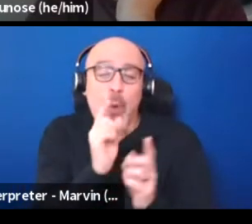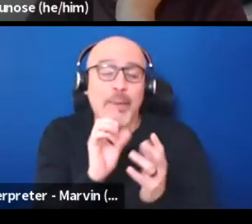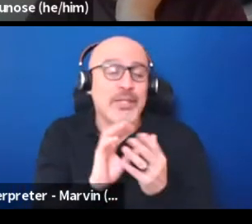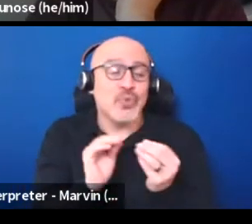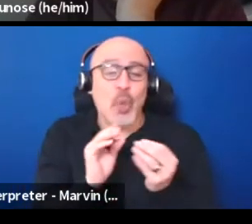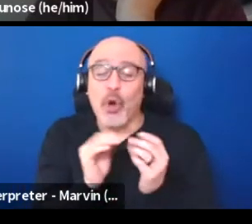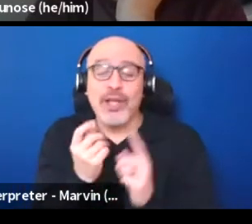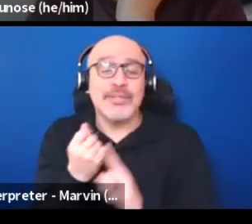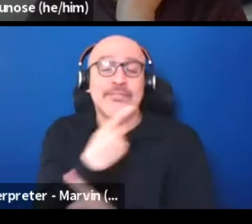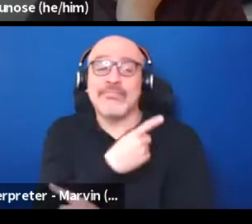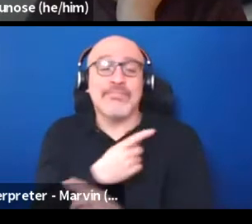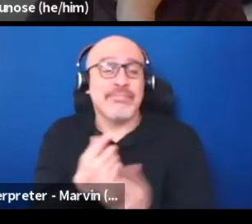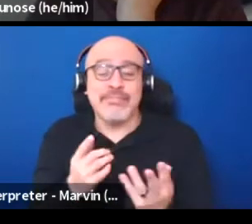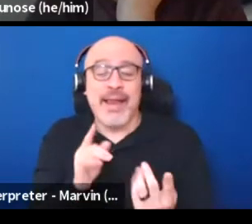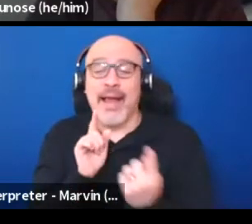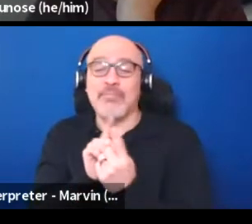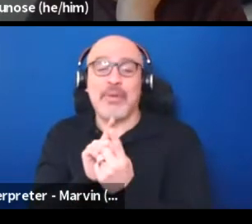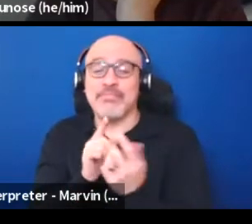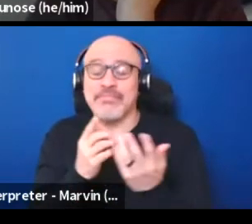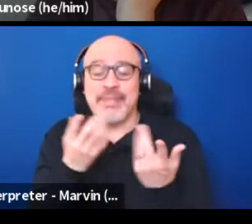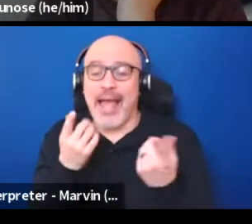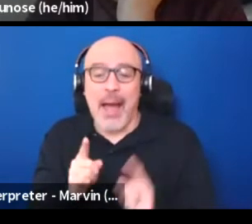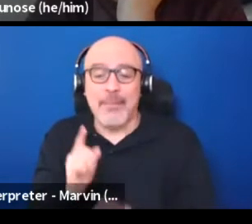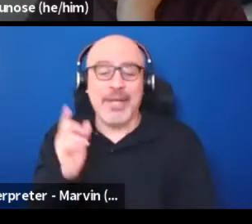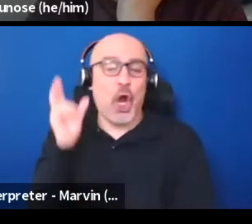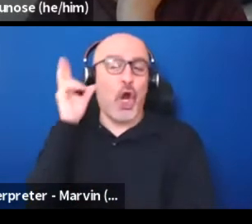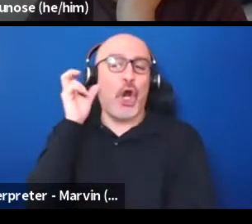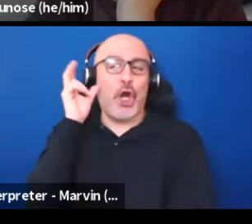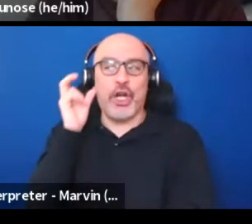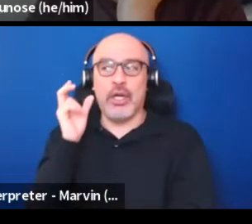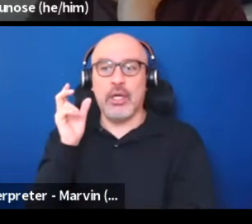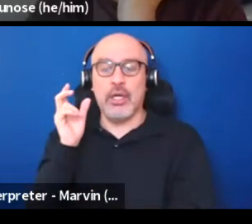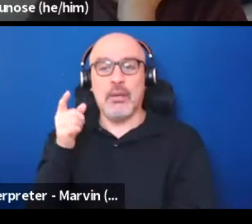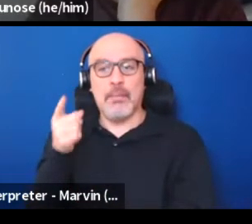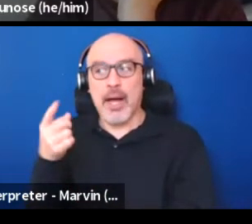it kind of crossed my path. But it's the intentional story that really takes me